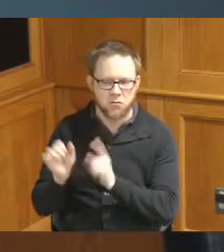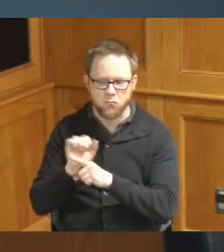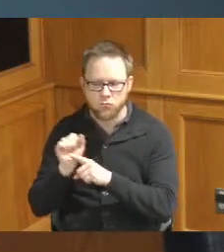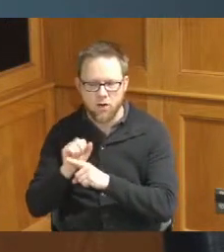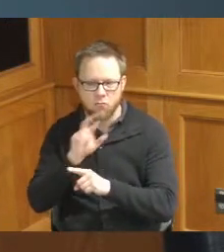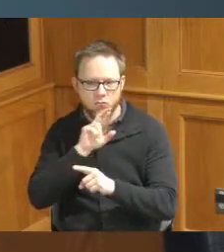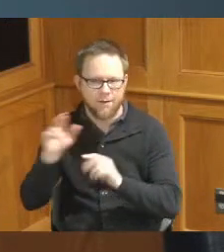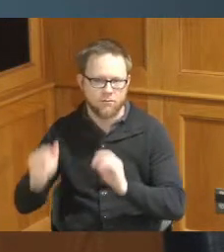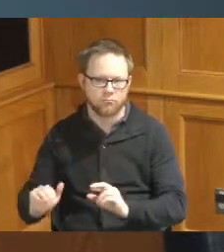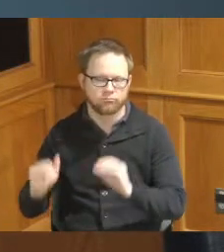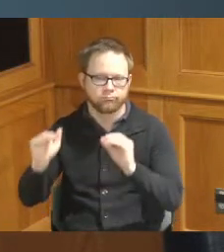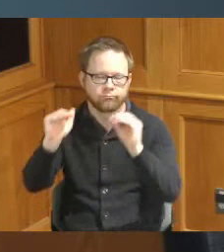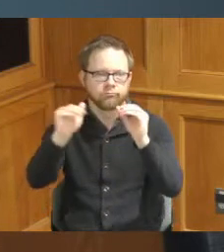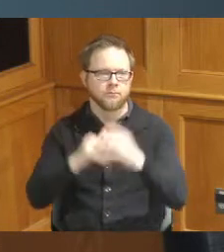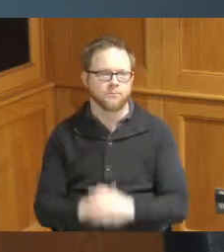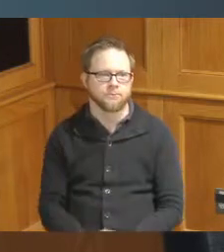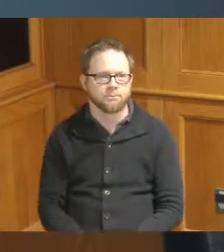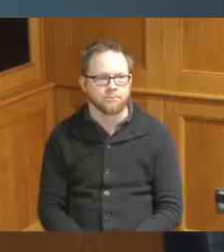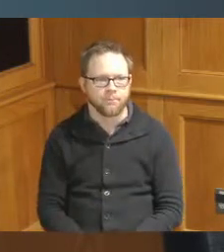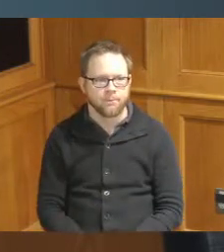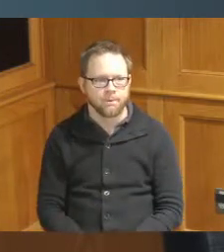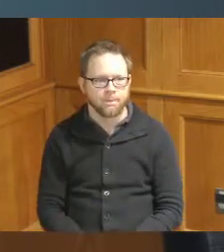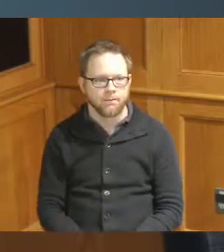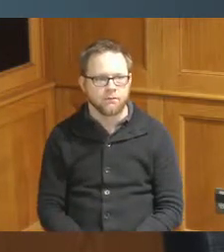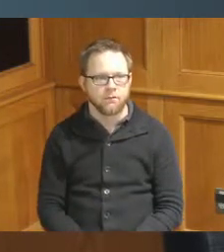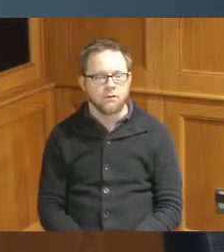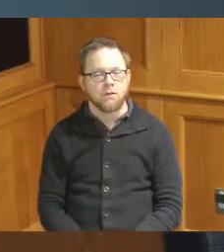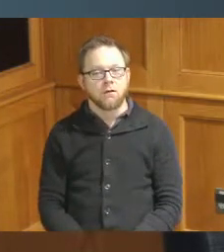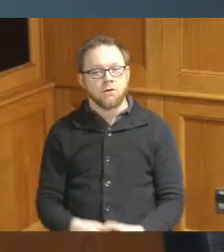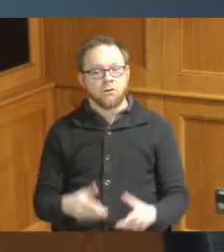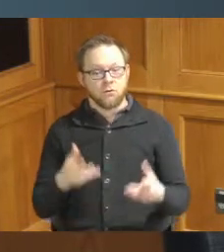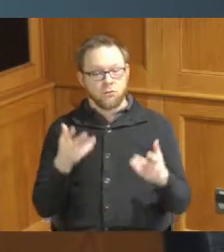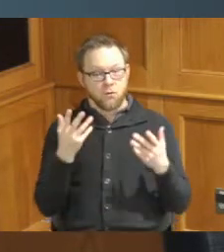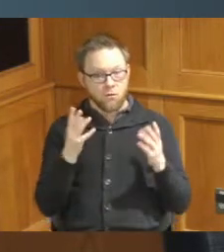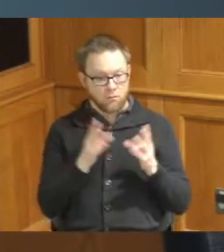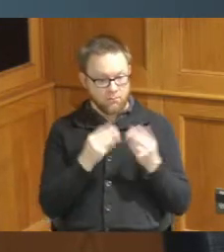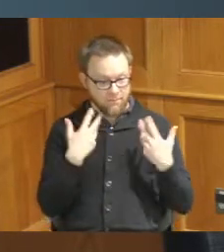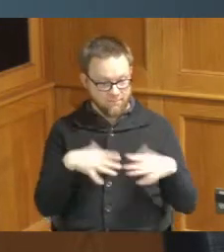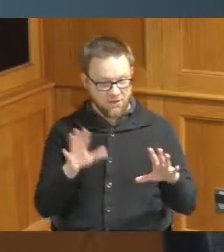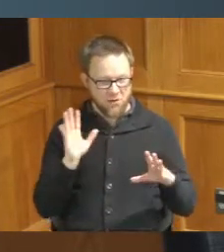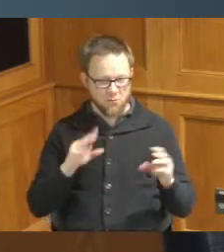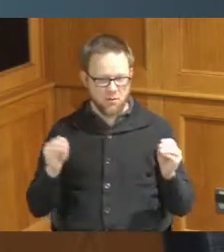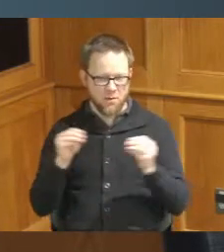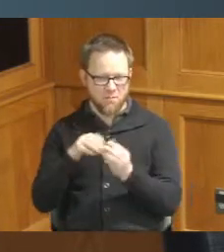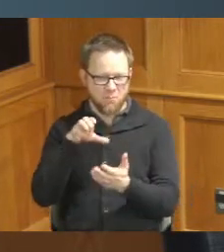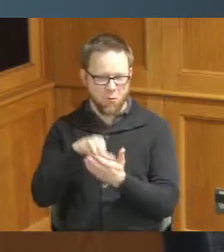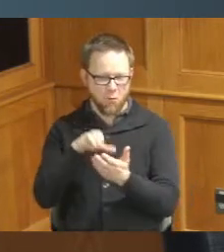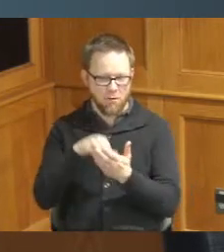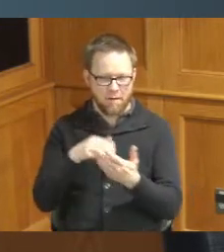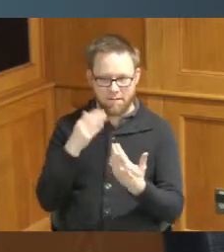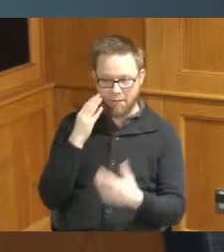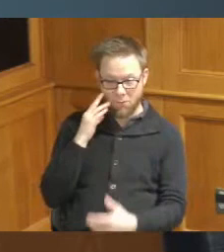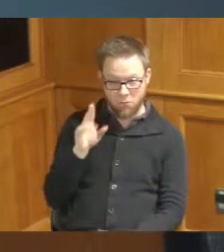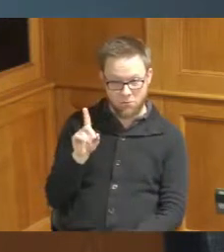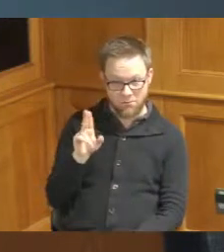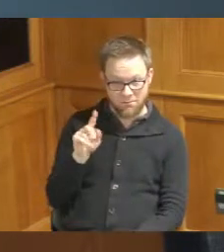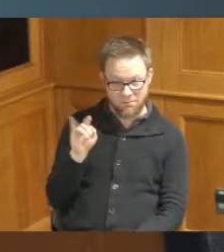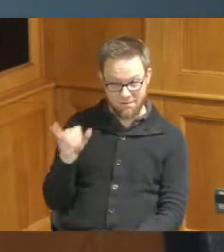level so after this we'll have some more cake I didn't know Dusty's was having cake but we would